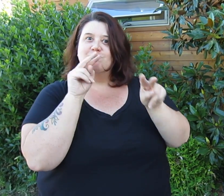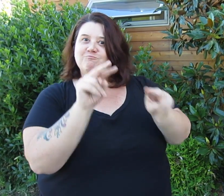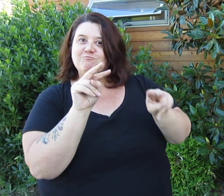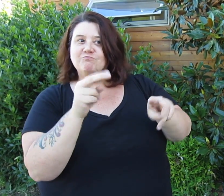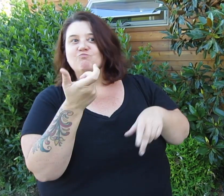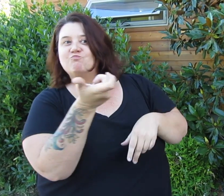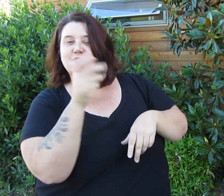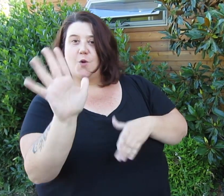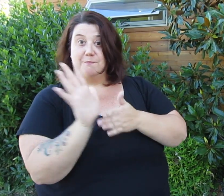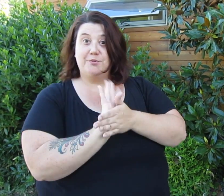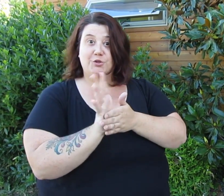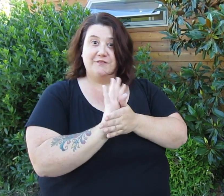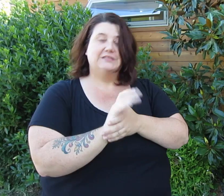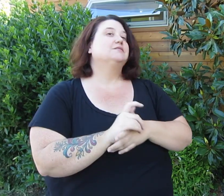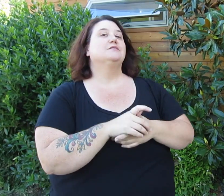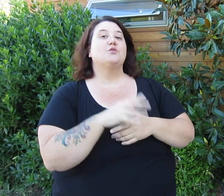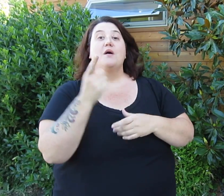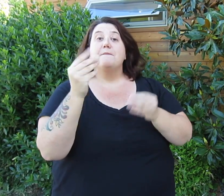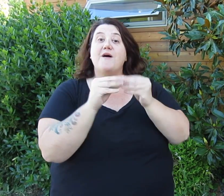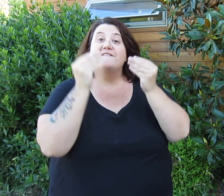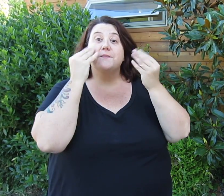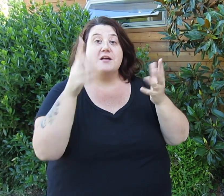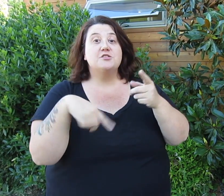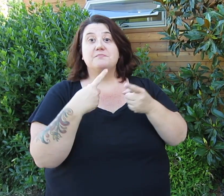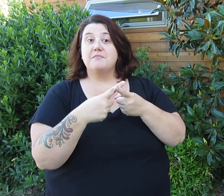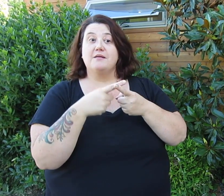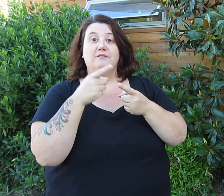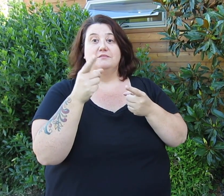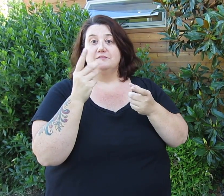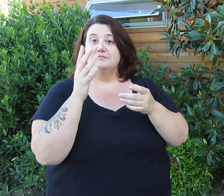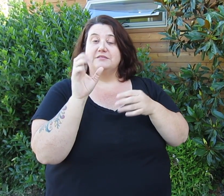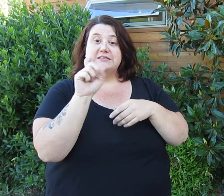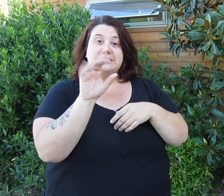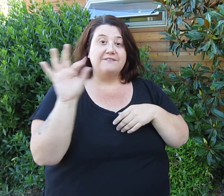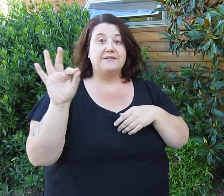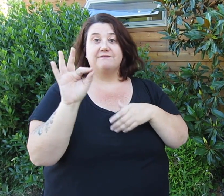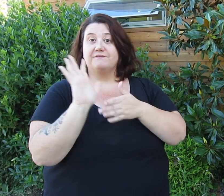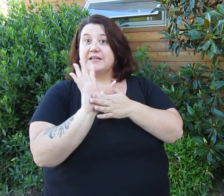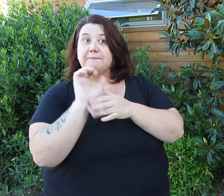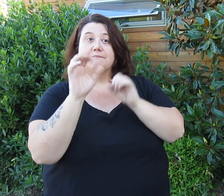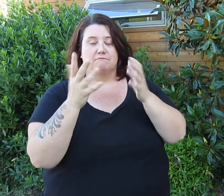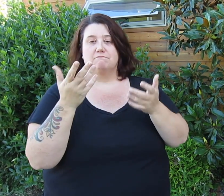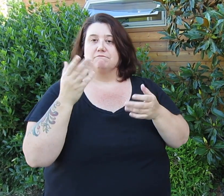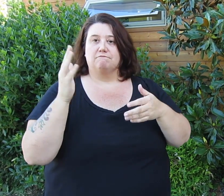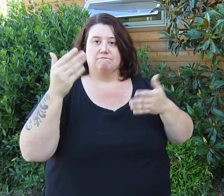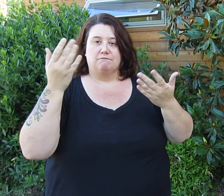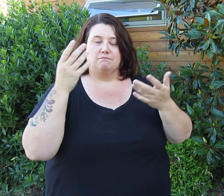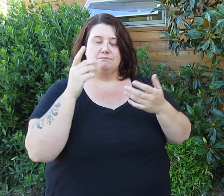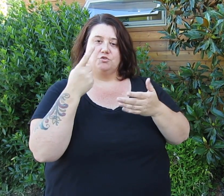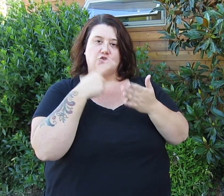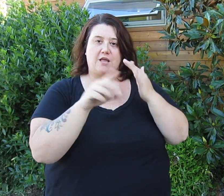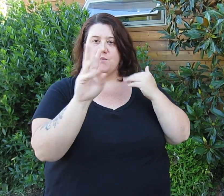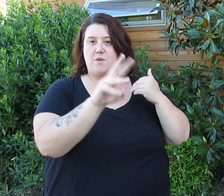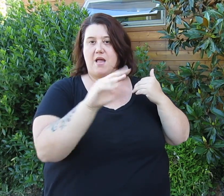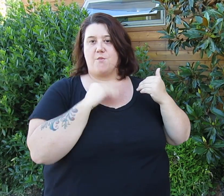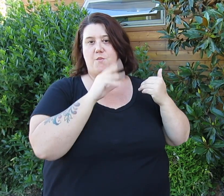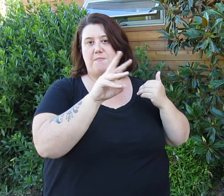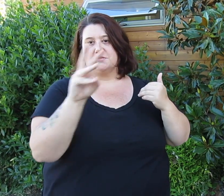We look forward to check out your film submissions. Check out our website below if you want more information about SDFF: